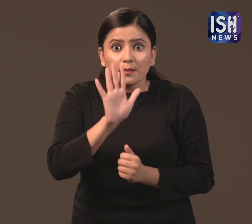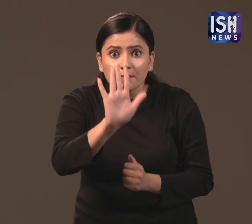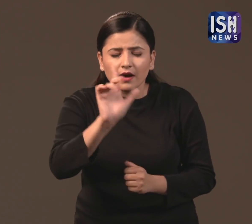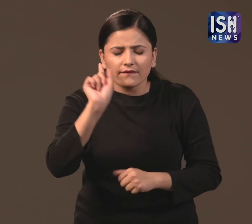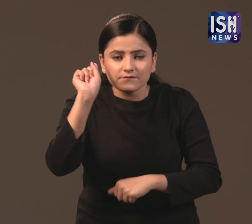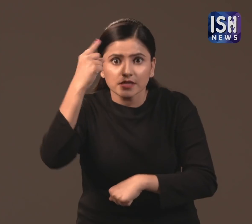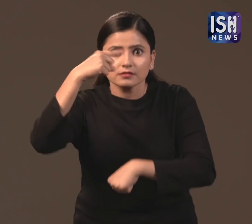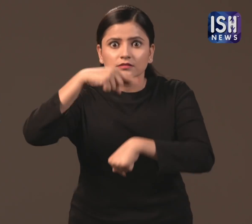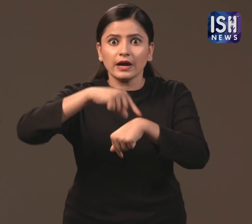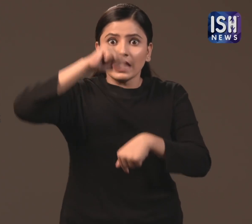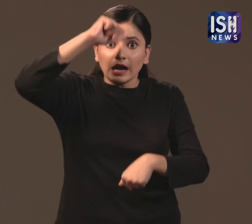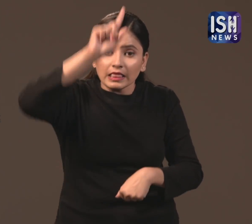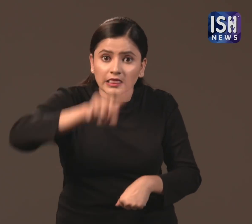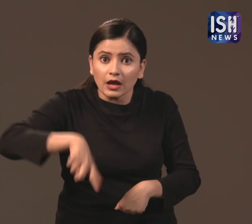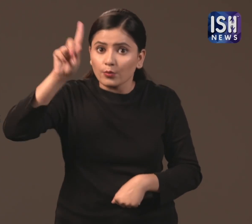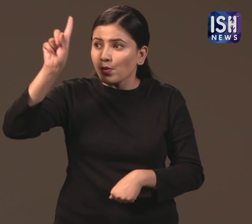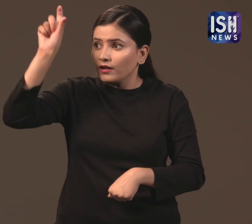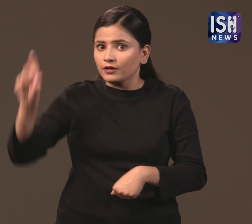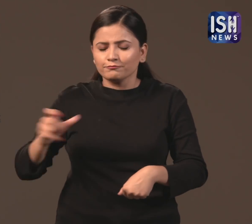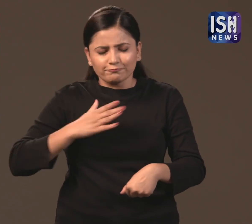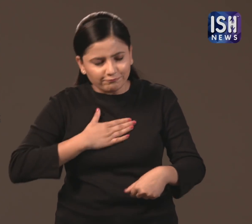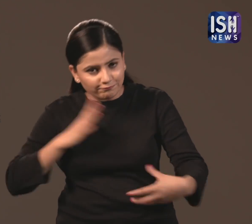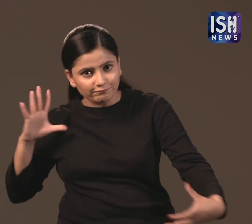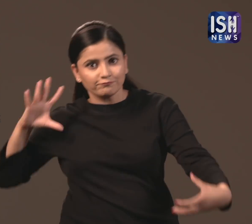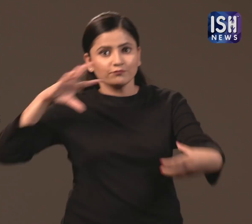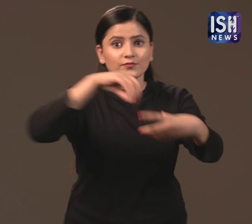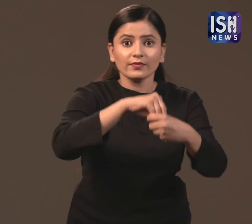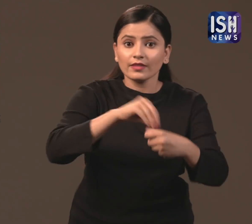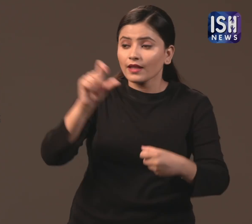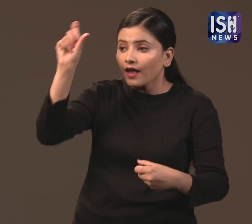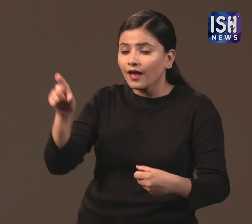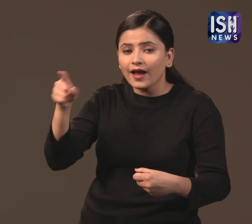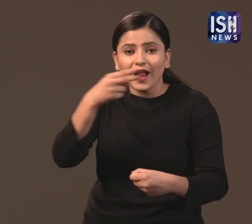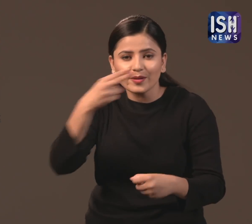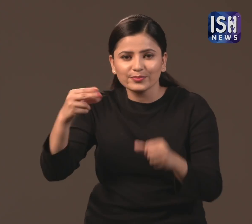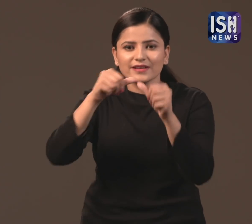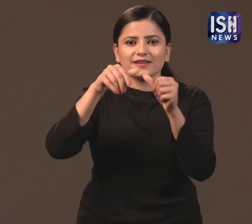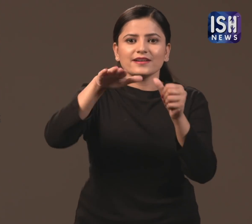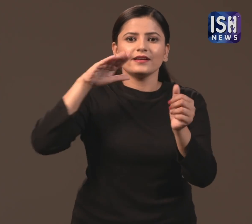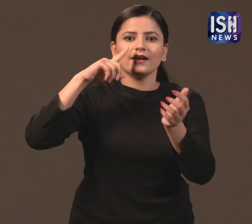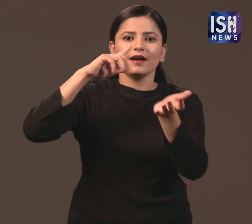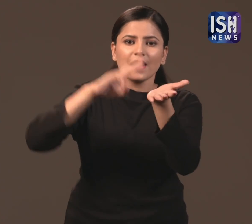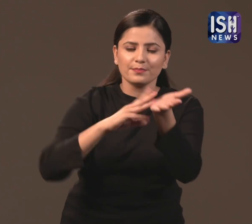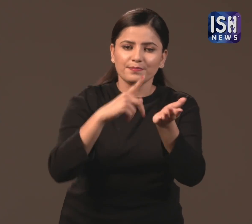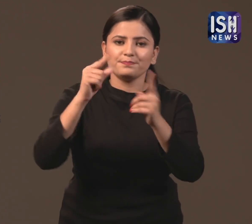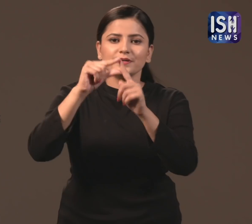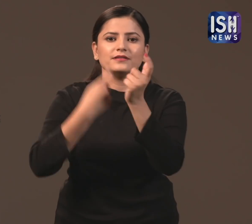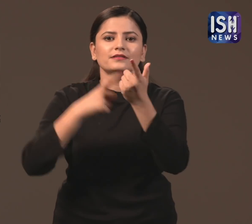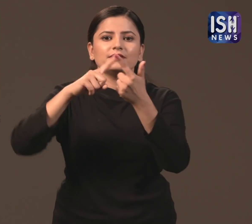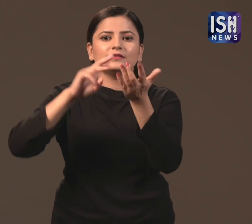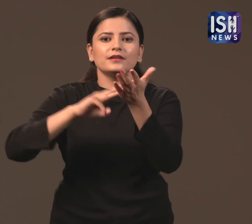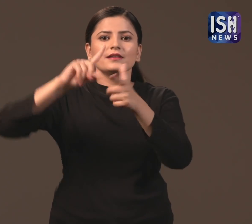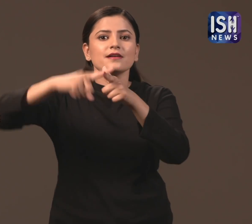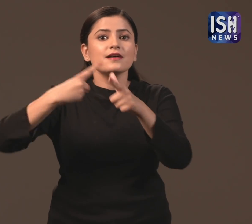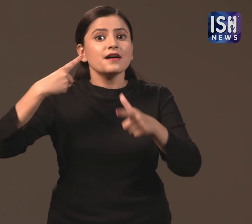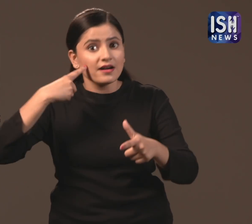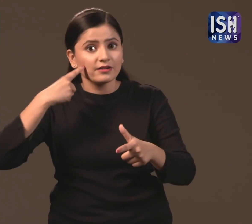The first Indian to be a part of this innitiative was Azim Premji.